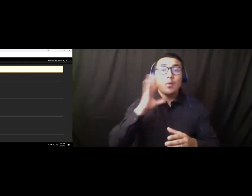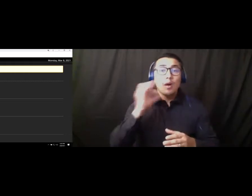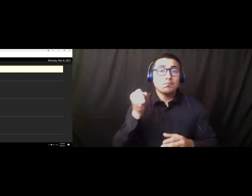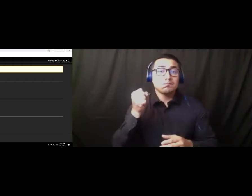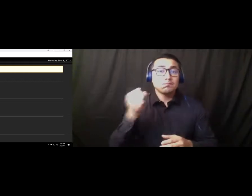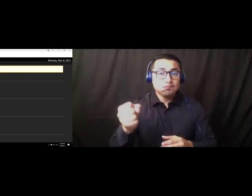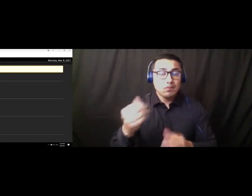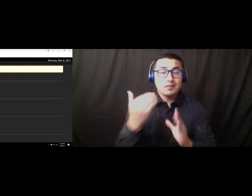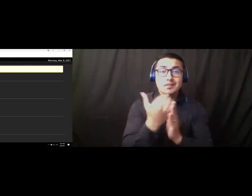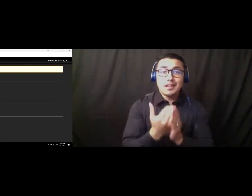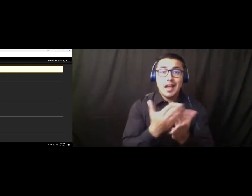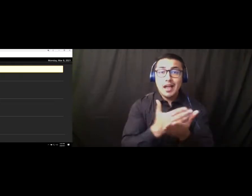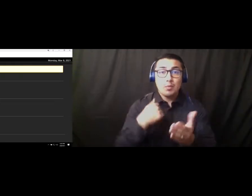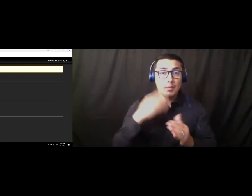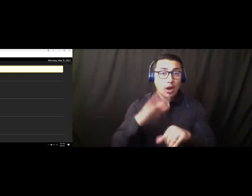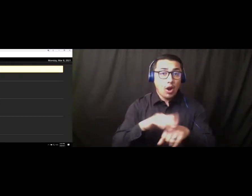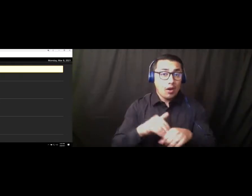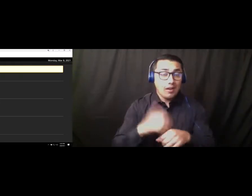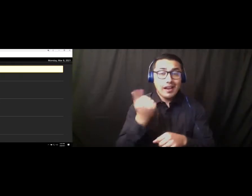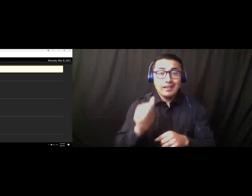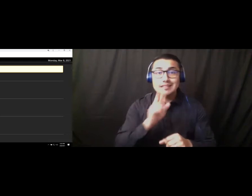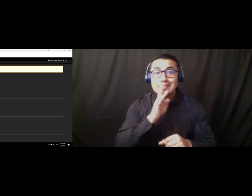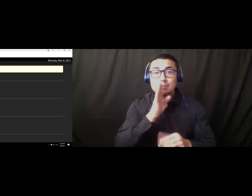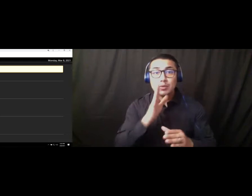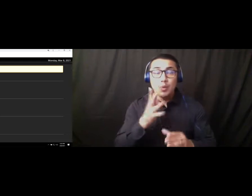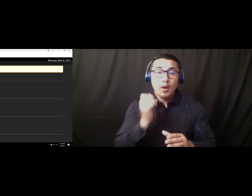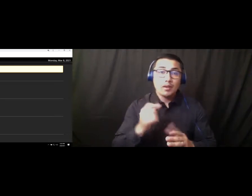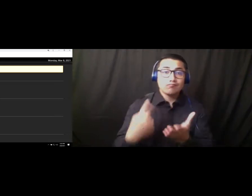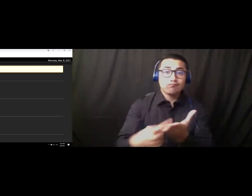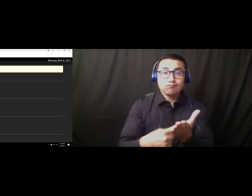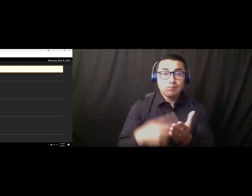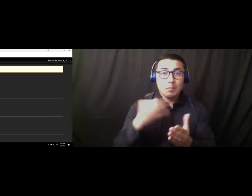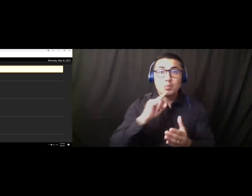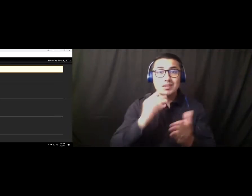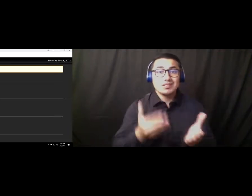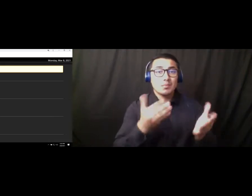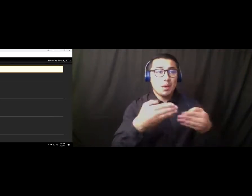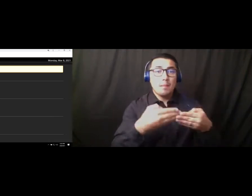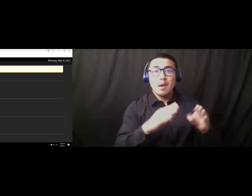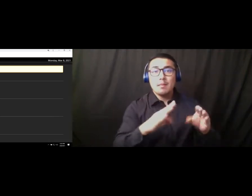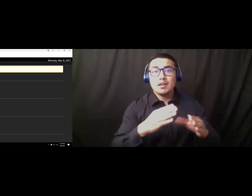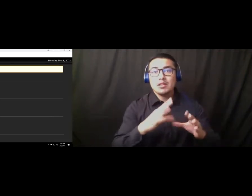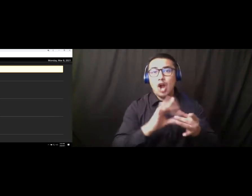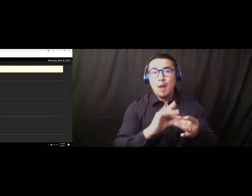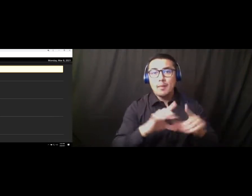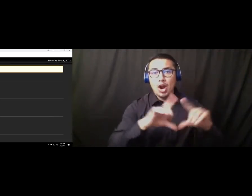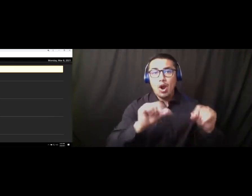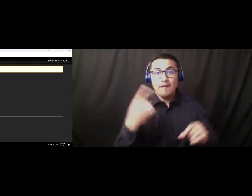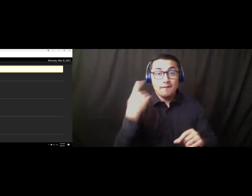All speakers who would like to comment regarding a matter not on the meeting agenda must submit a public comment card to the Board President or Recording Secretary